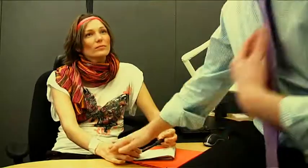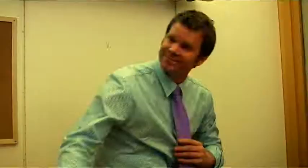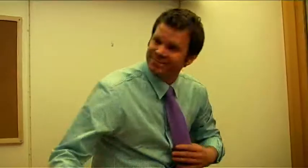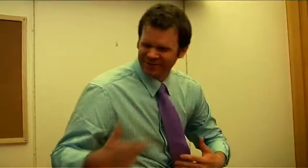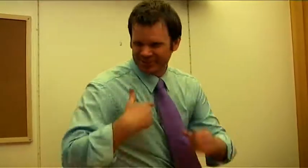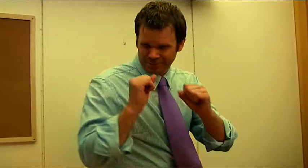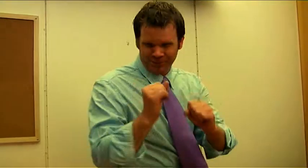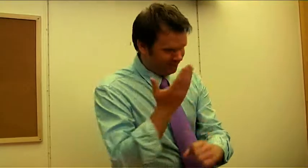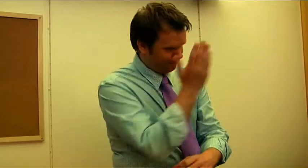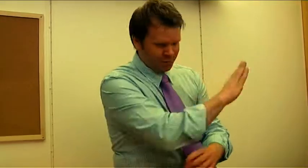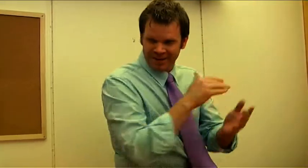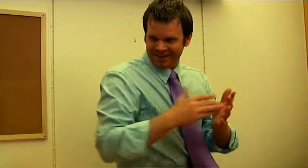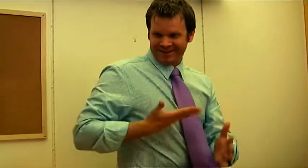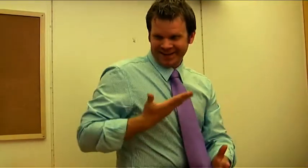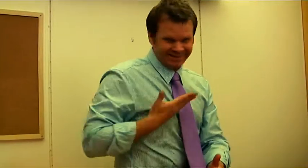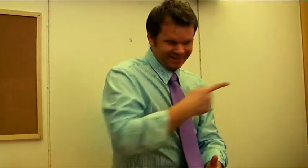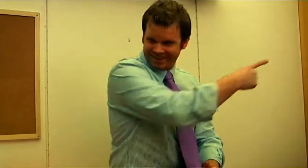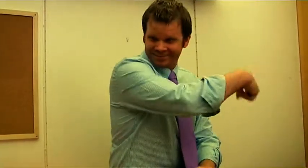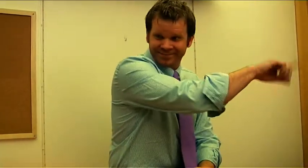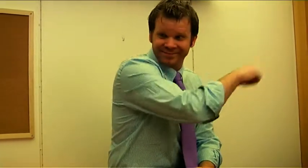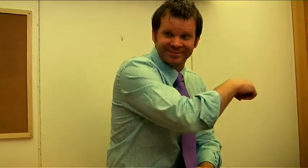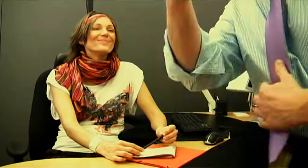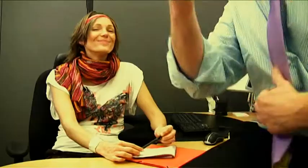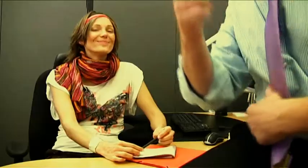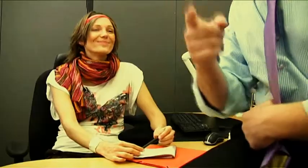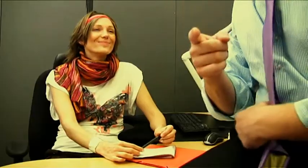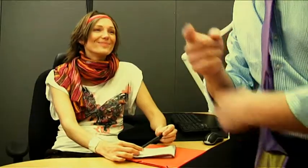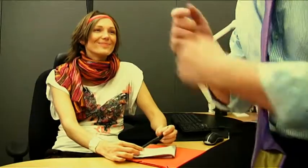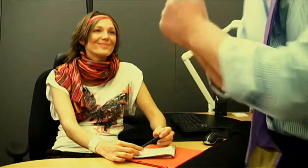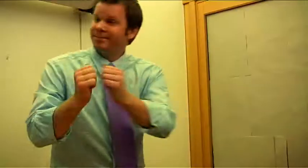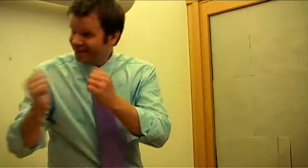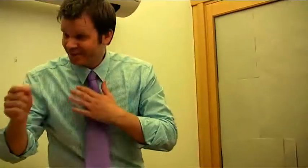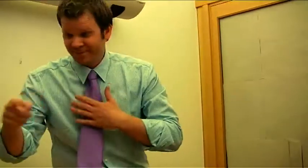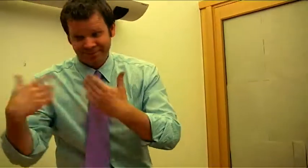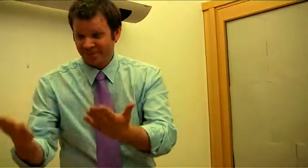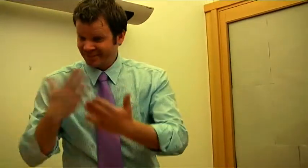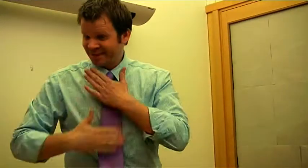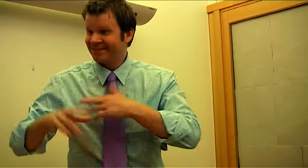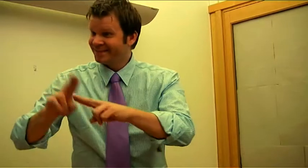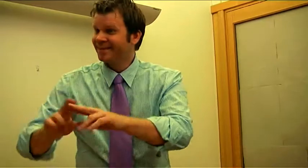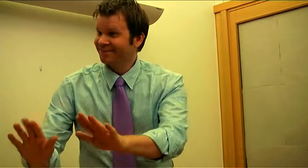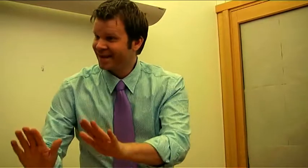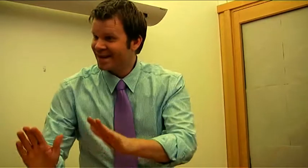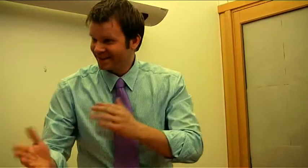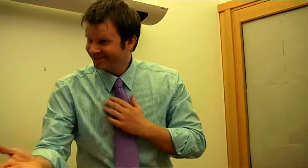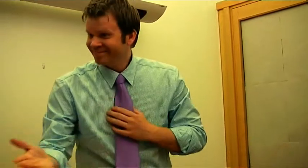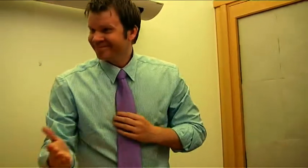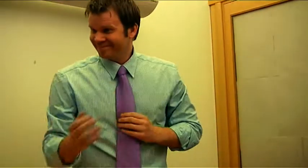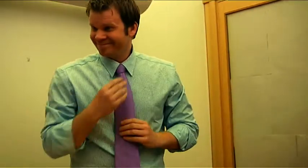I gotta get back to the guests now. But you can gladly stay here.